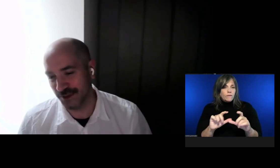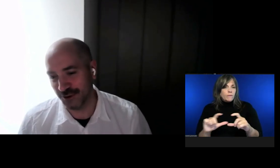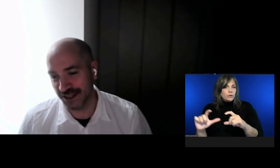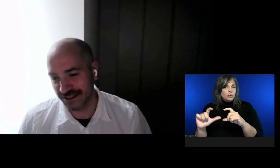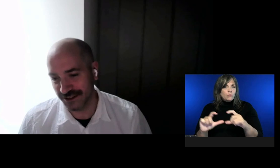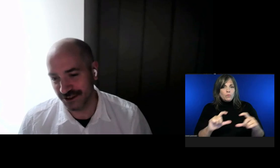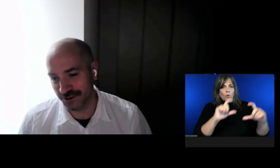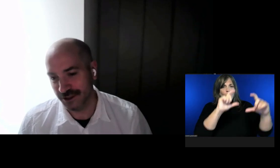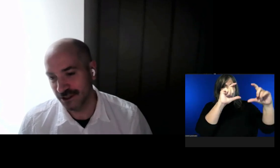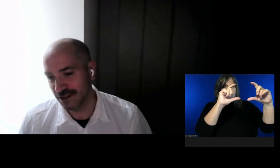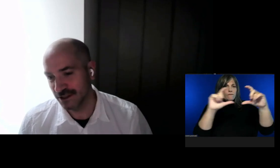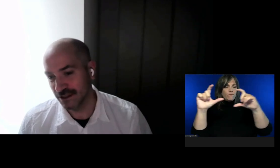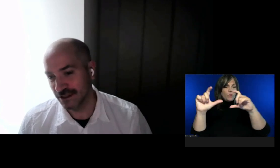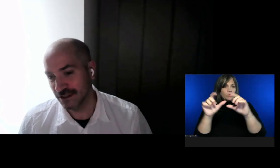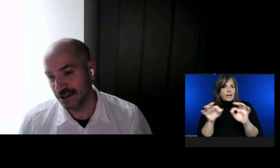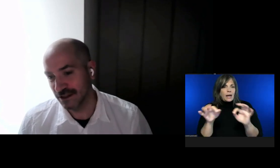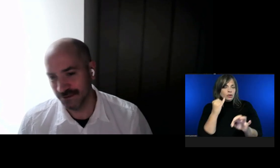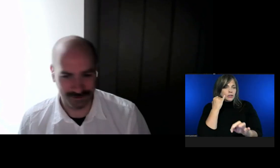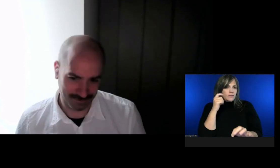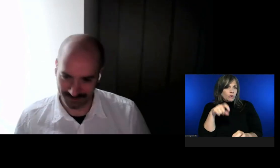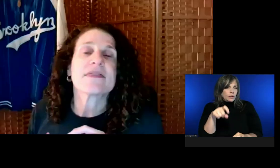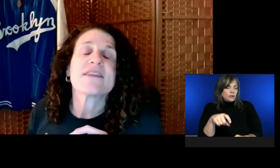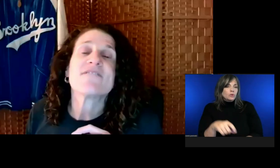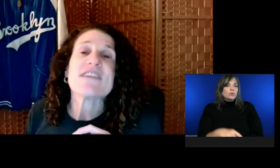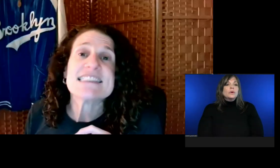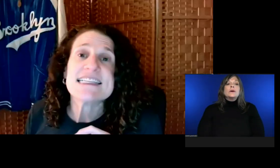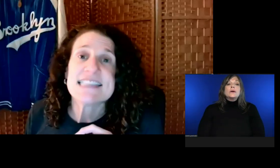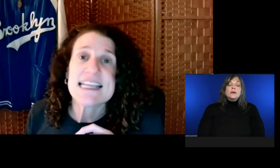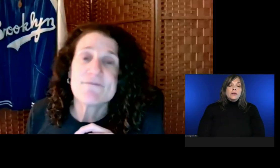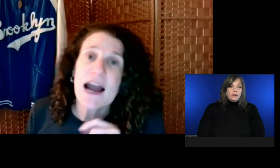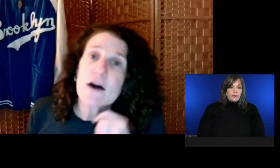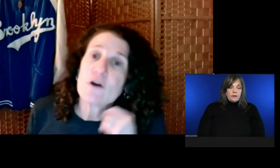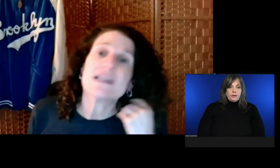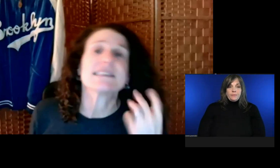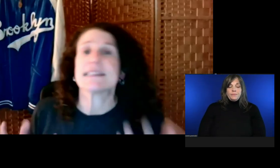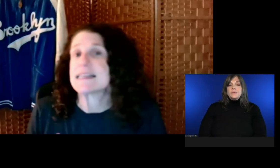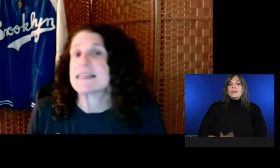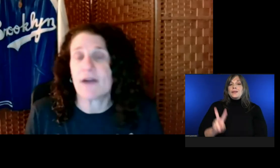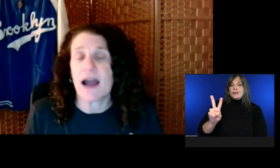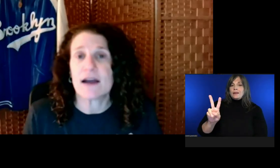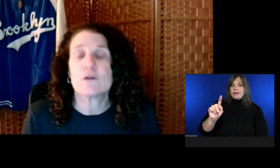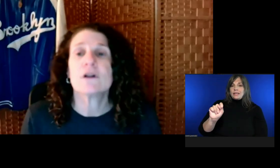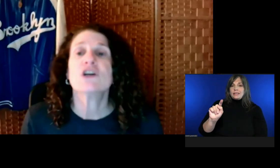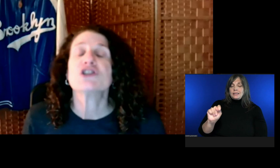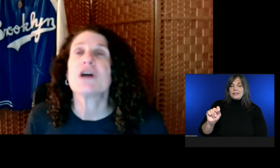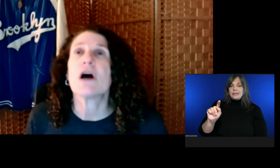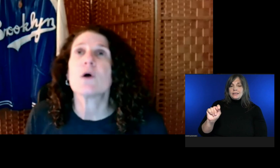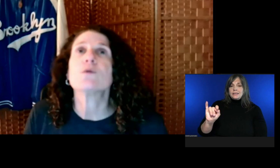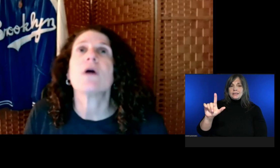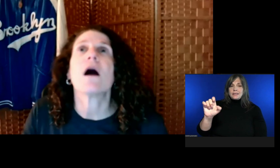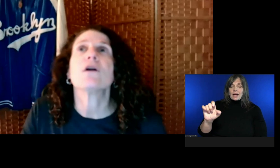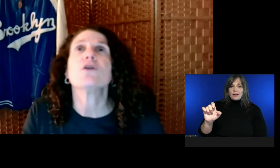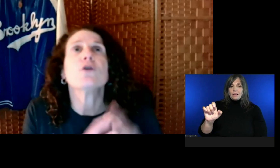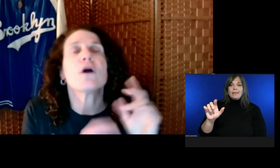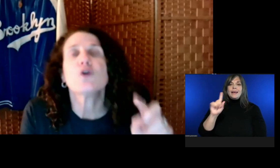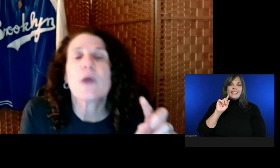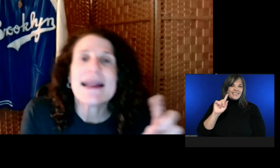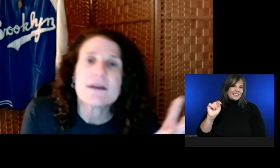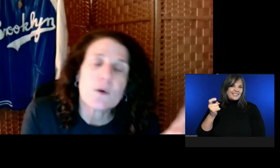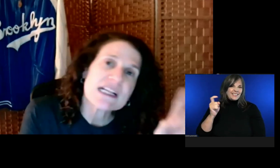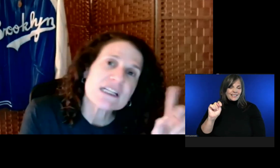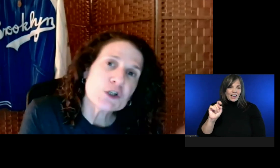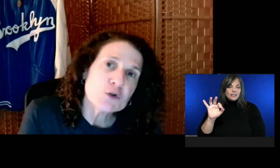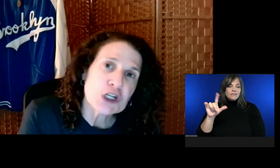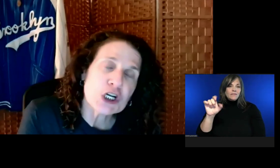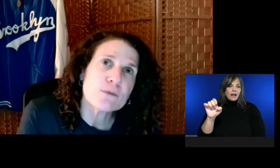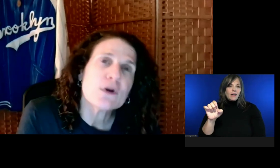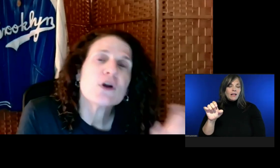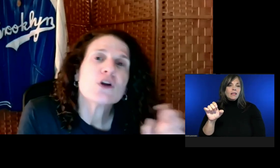The VTT file is a text file.